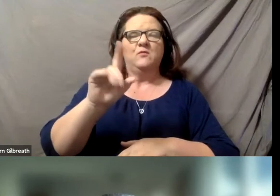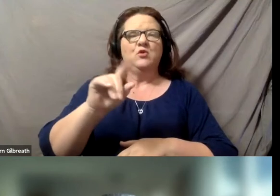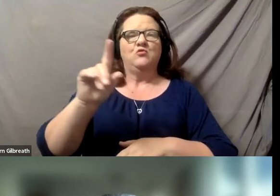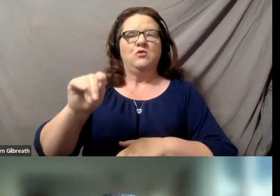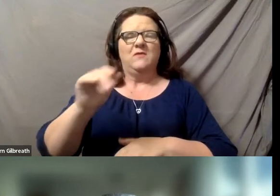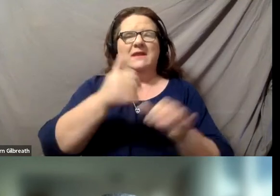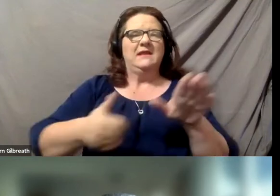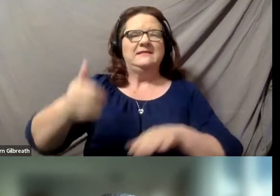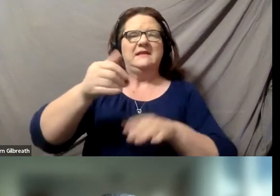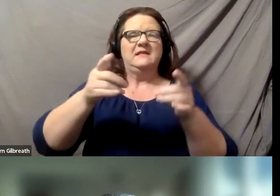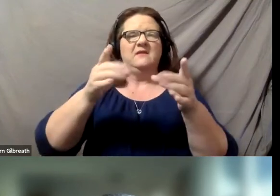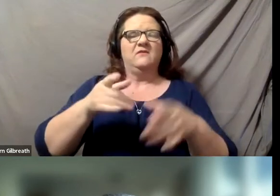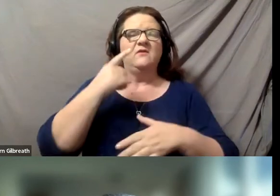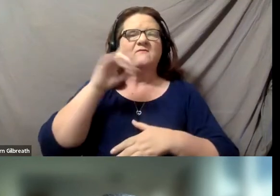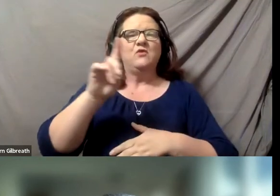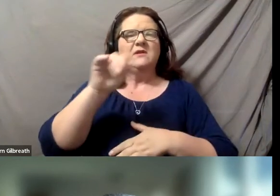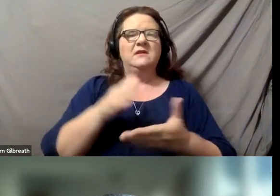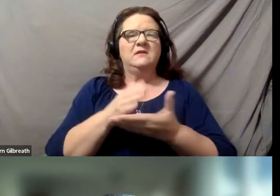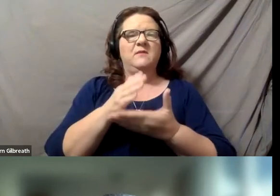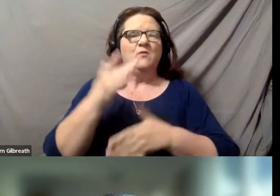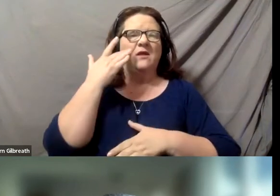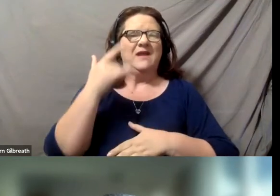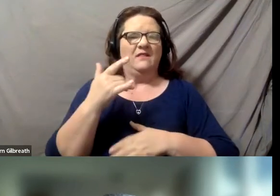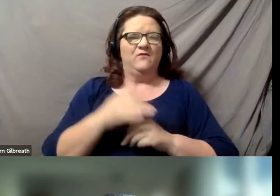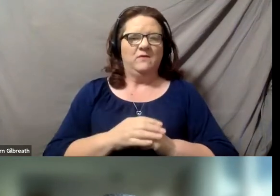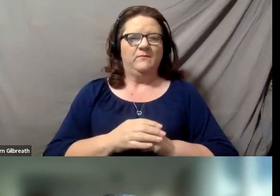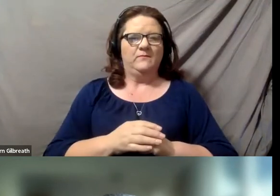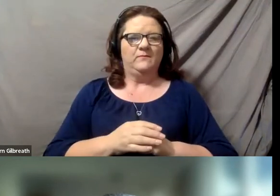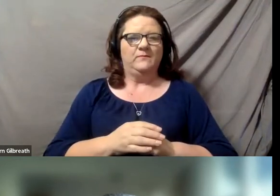the Executive Director of Disability Rights California.